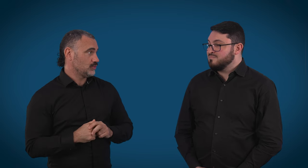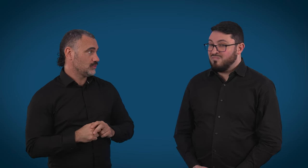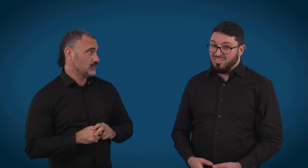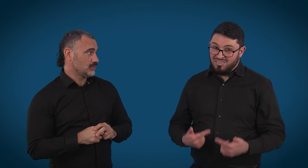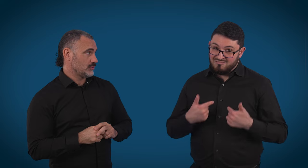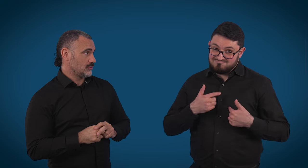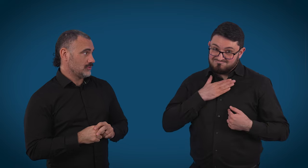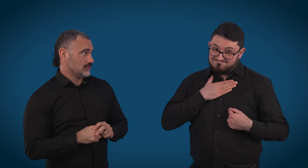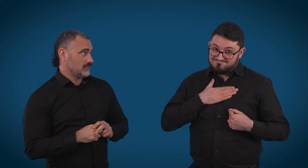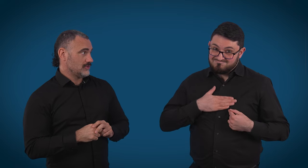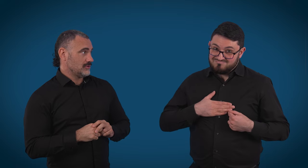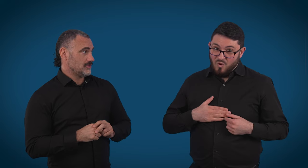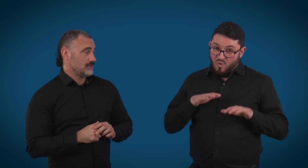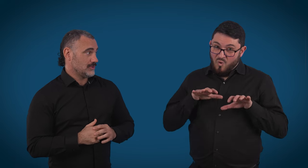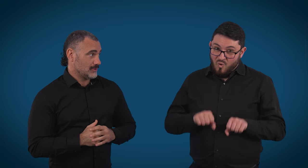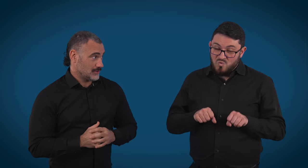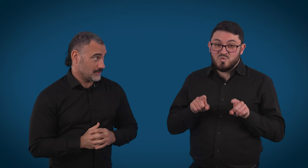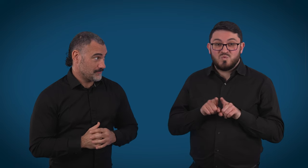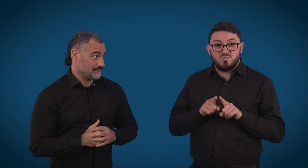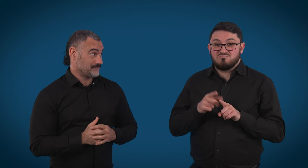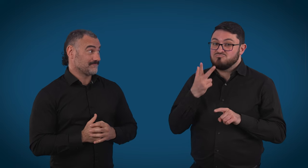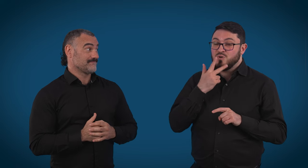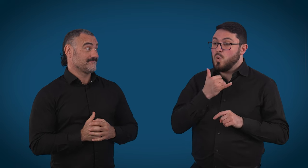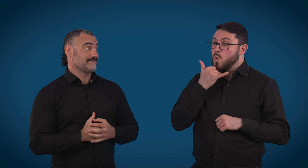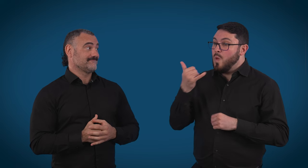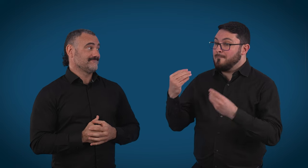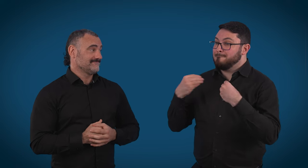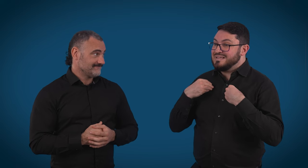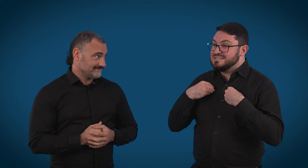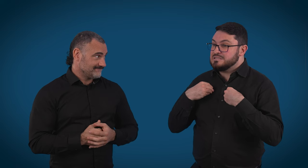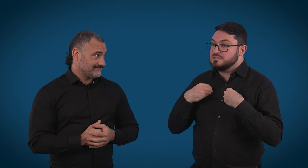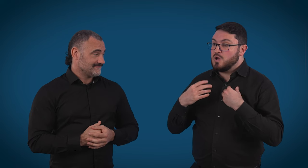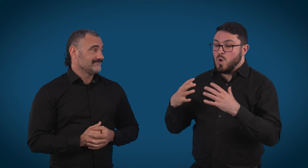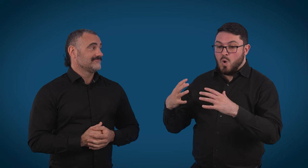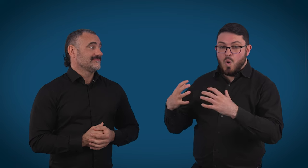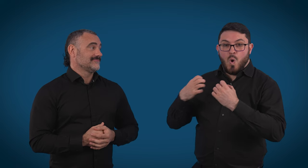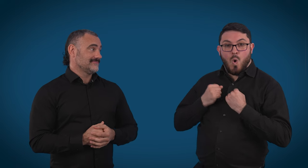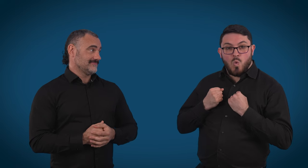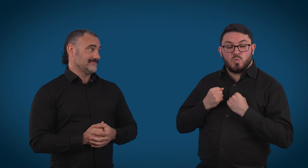We're on hold too. So, if you're on hold to a business for two or 3 hours,